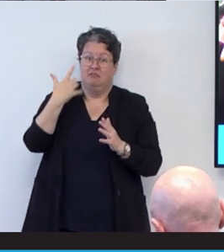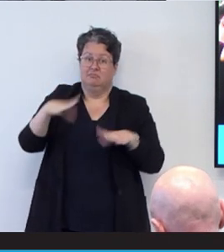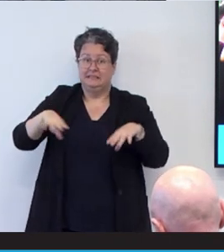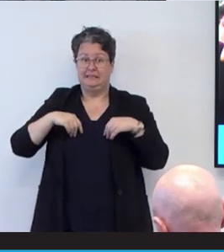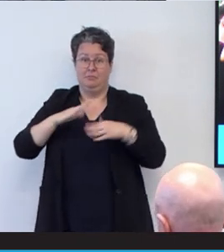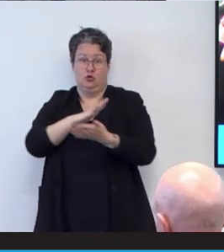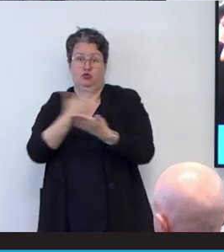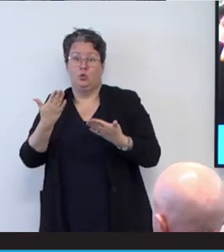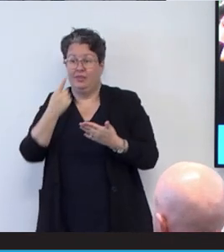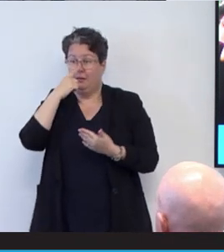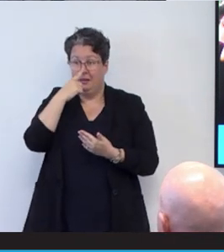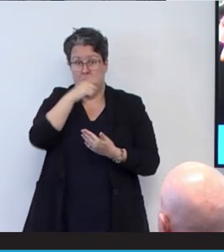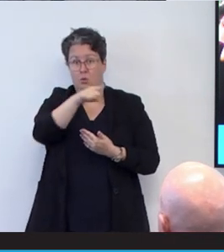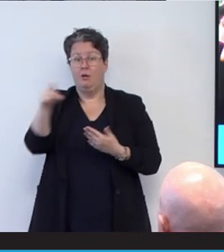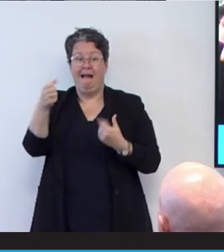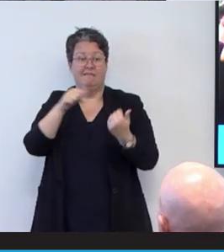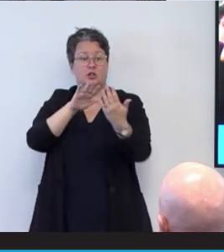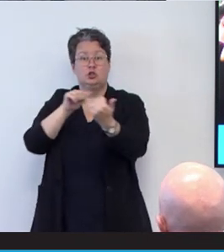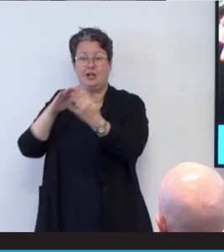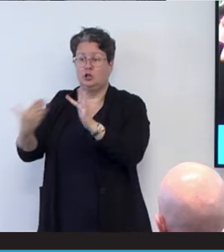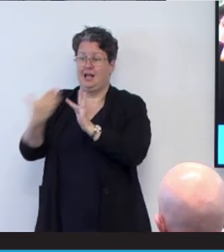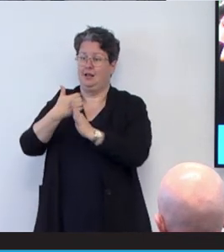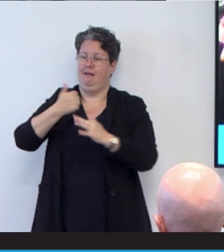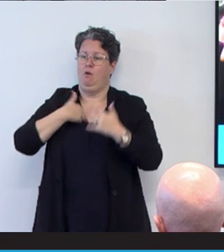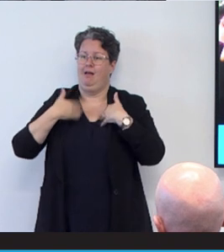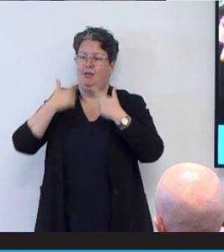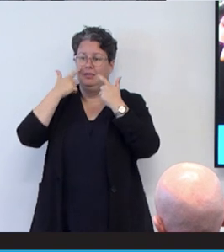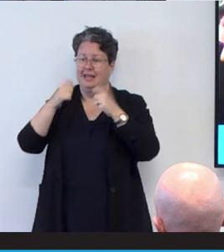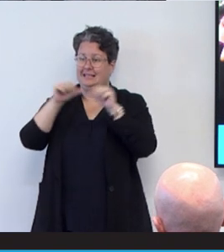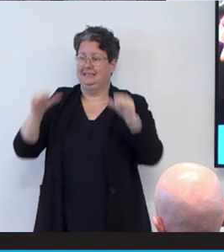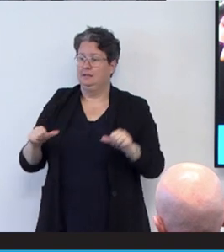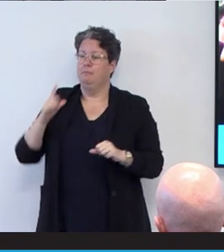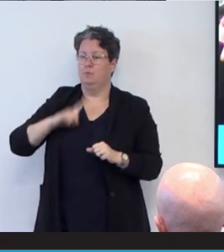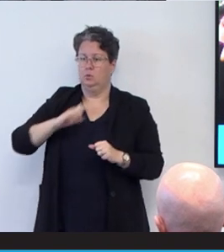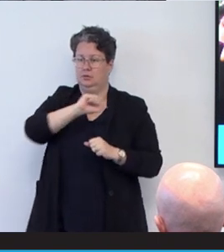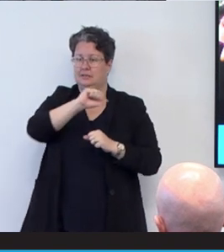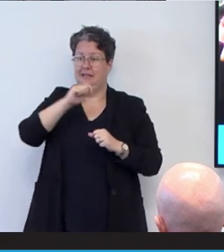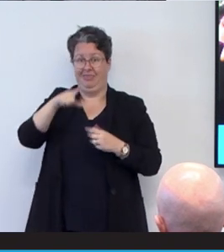face in the health care system when they have disability. And these challenges are serious.